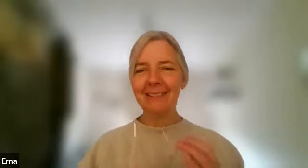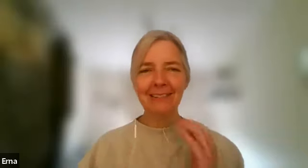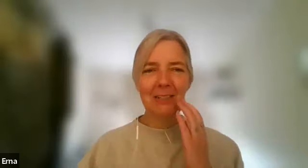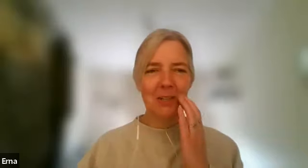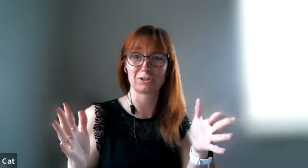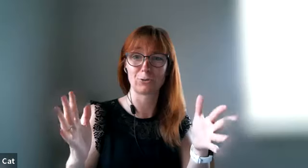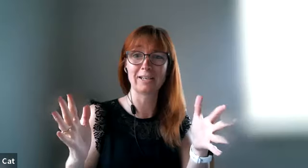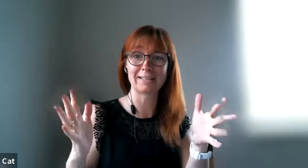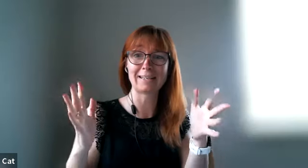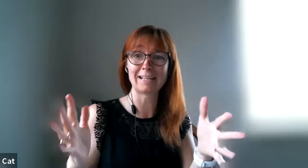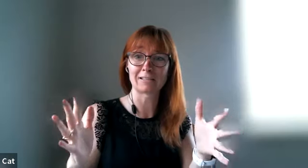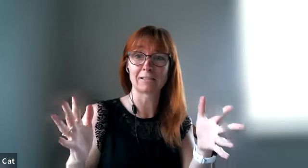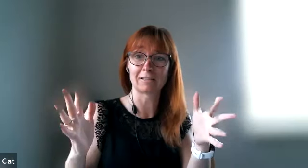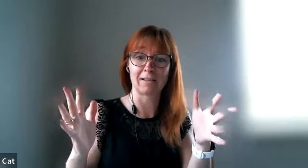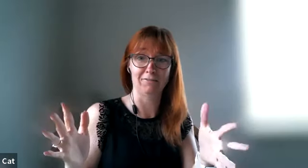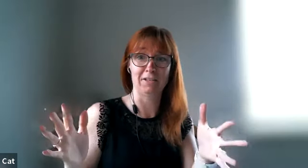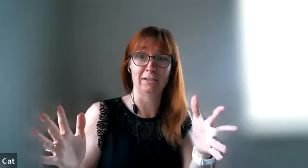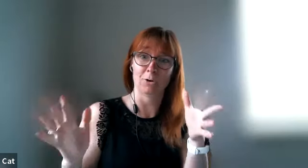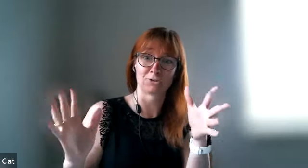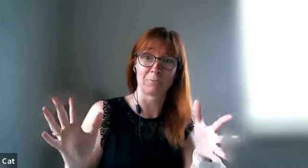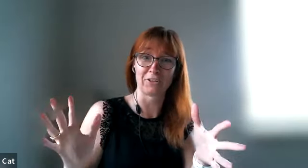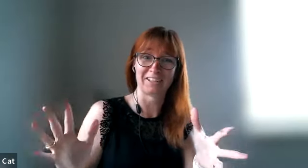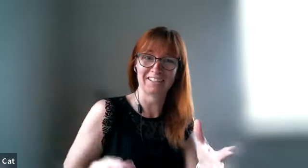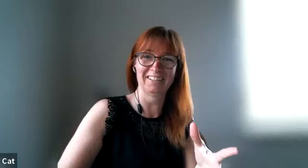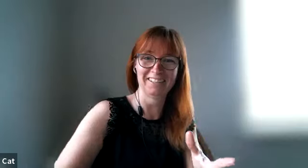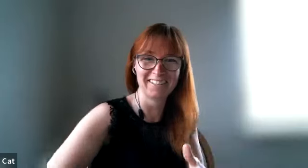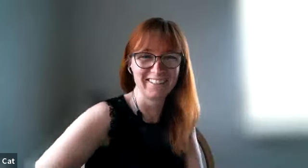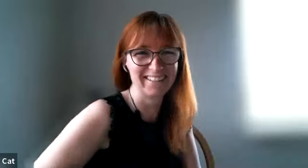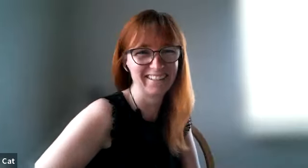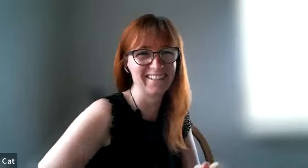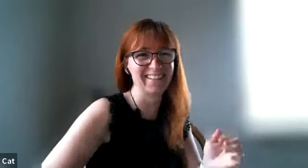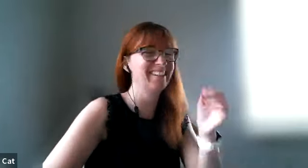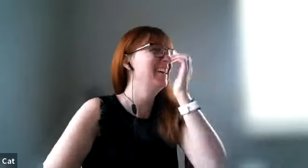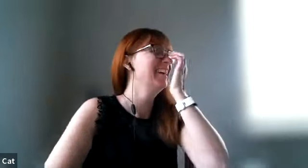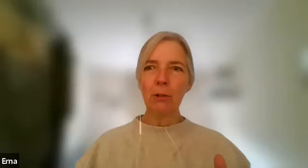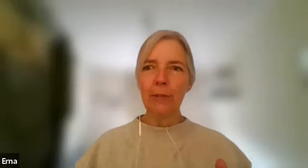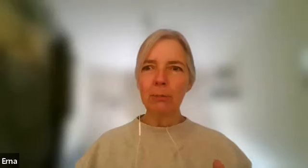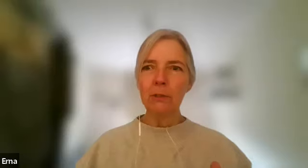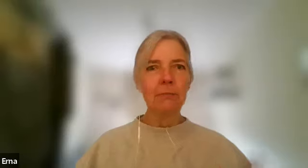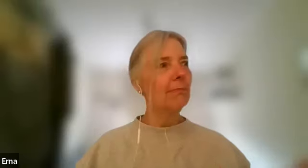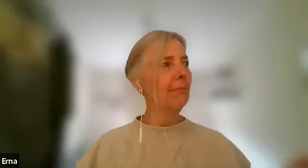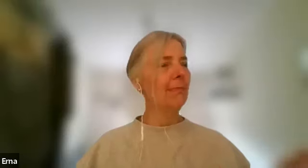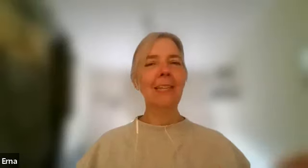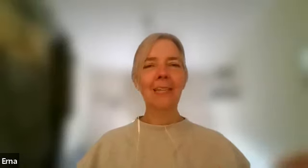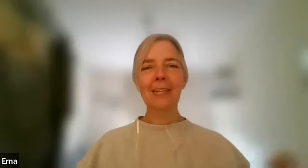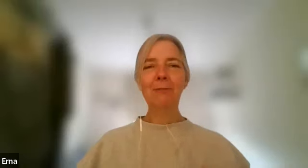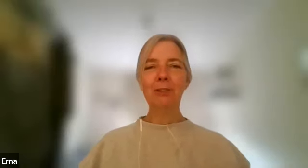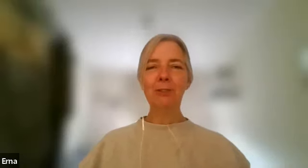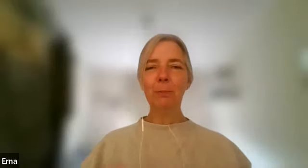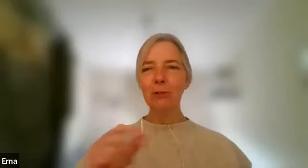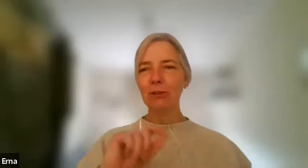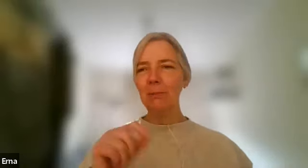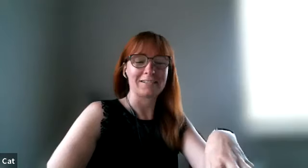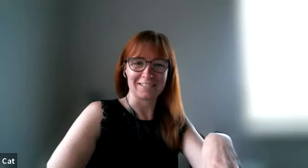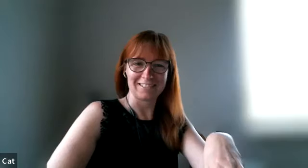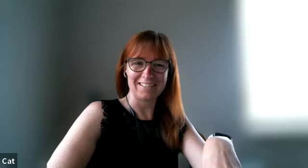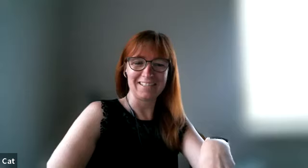you just drink this cafe or something product placement yeah well but so you could practice yeah